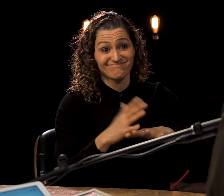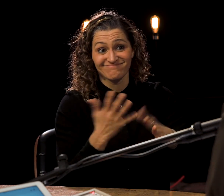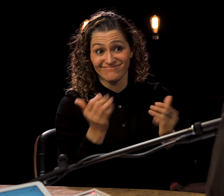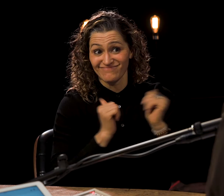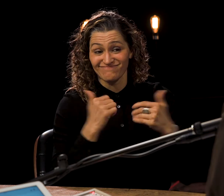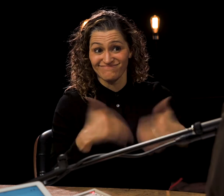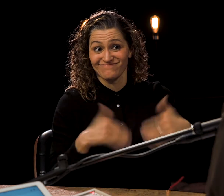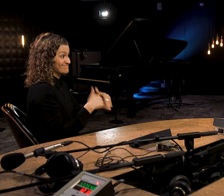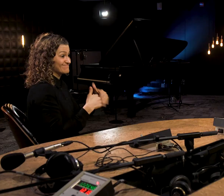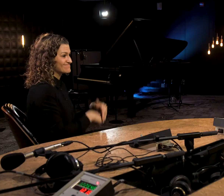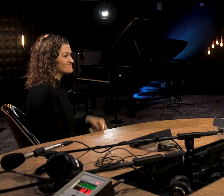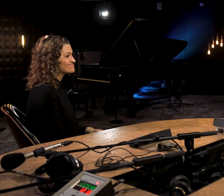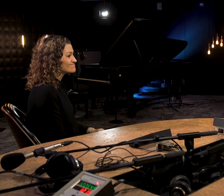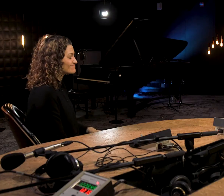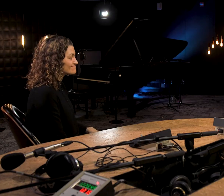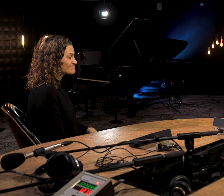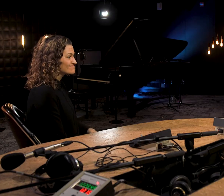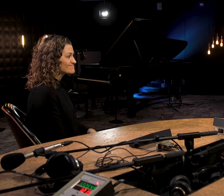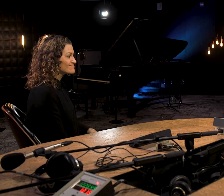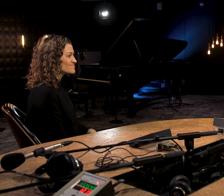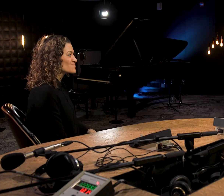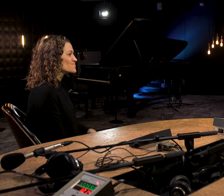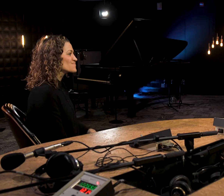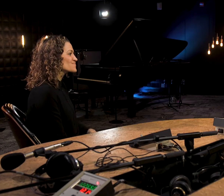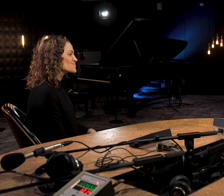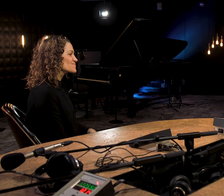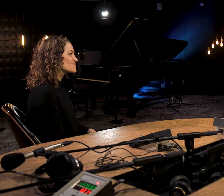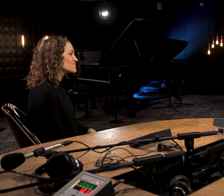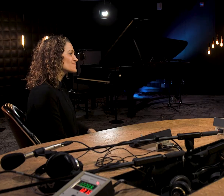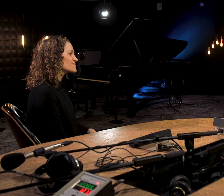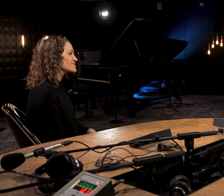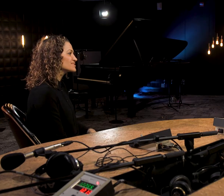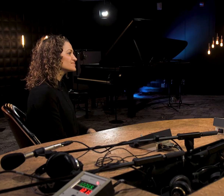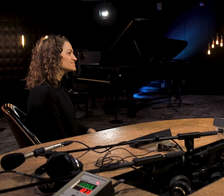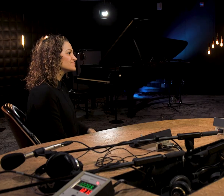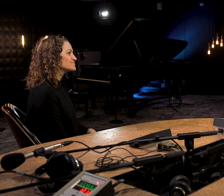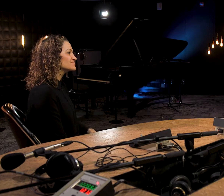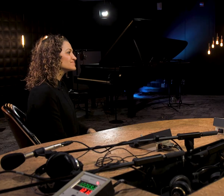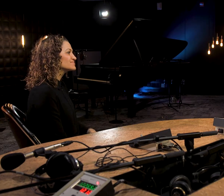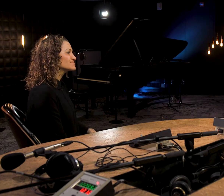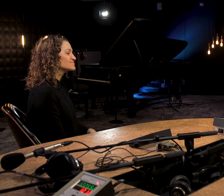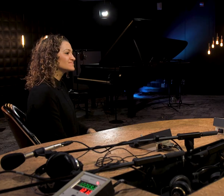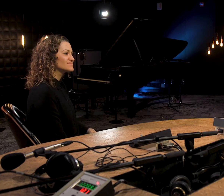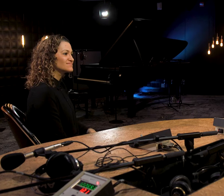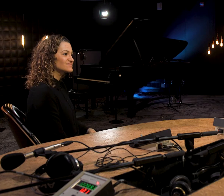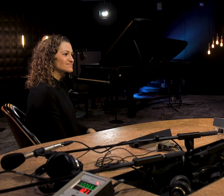Dawn Jani Birley: It's what we call intersectional Dawn Jani Birley: theatre and I'm really really proud of what Dawn Jani Birley: we've put together. Tom Power: In this intersectional theatre,